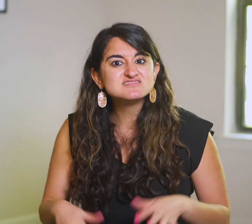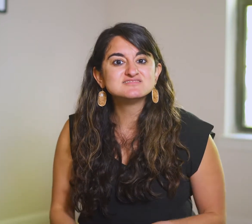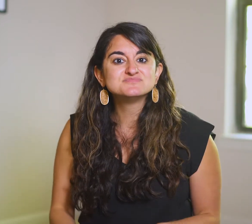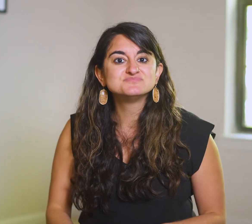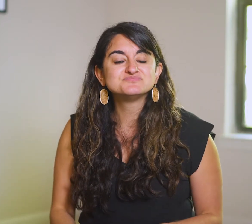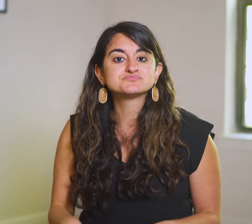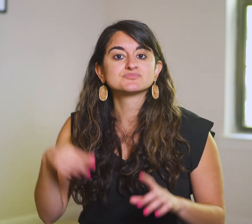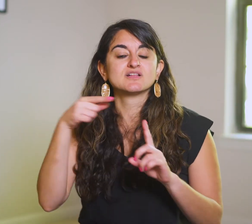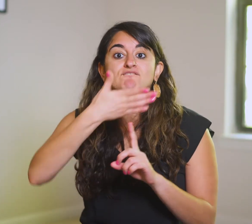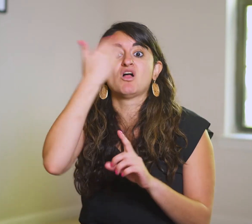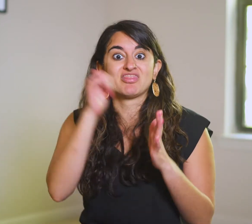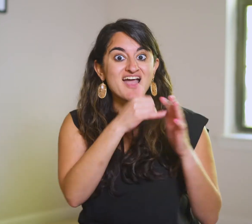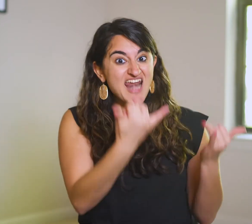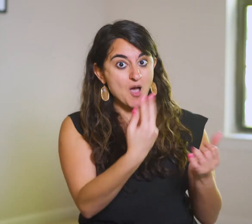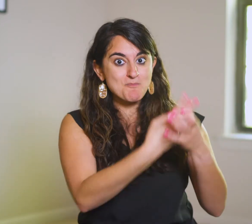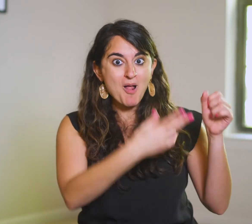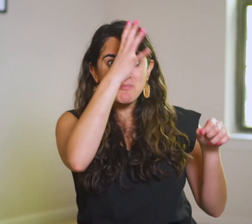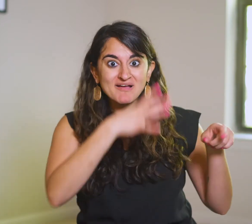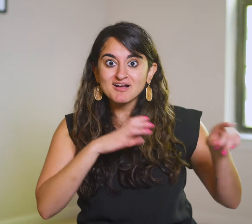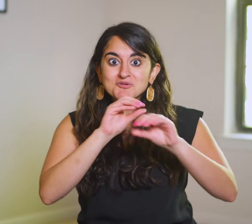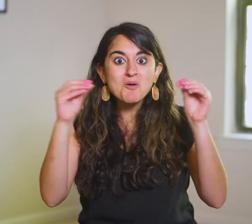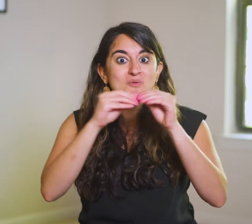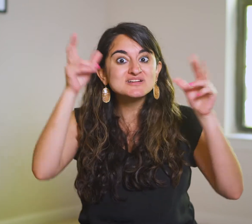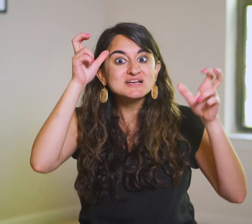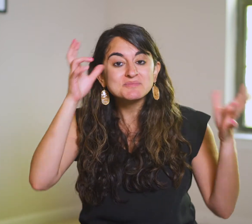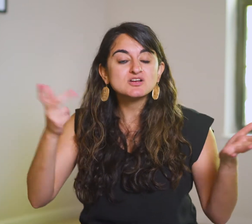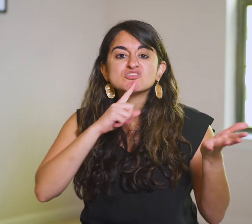They forget that two men are no longer demonized.